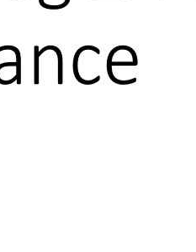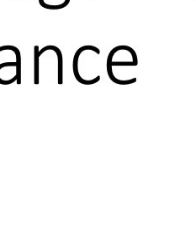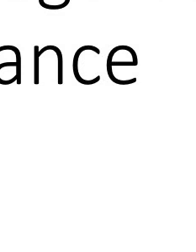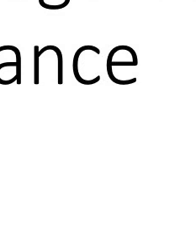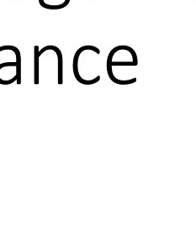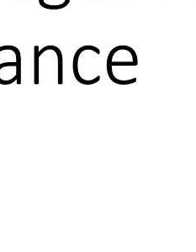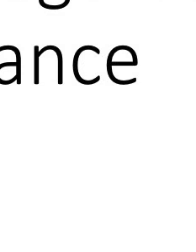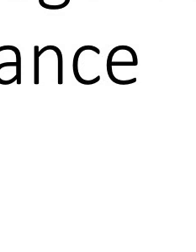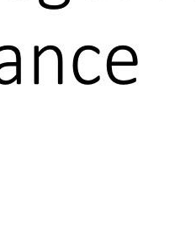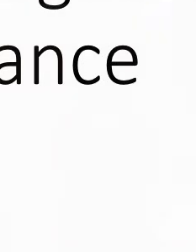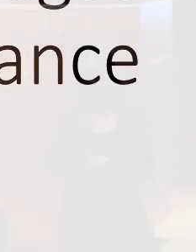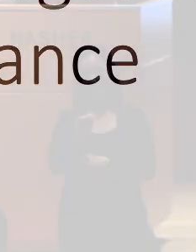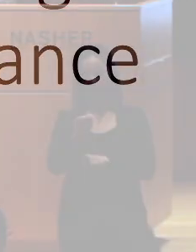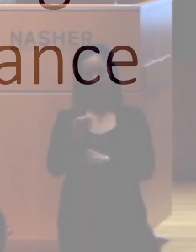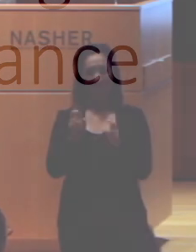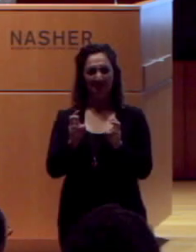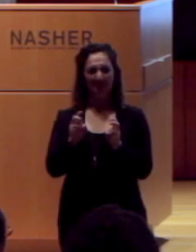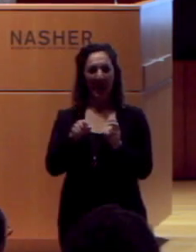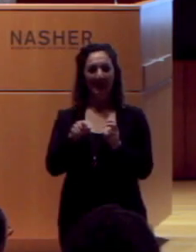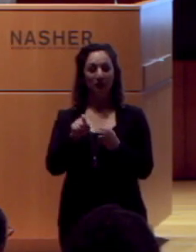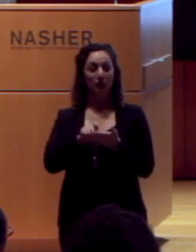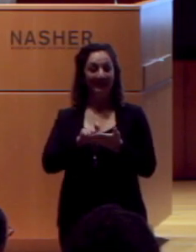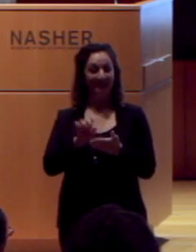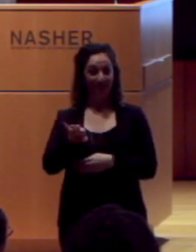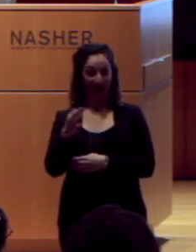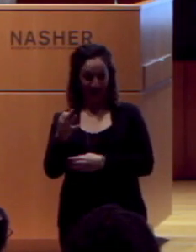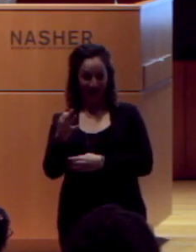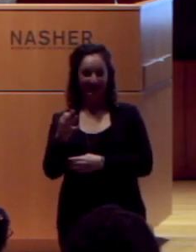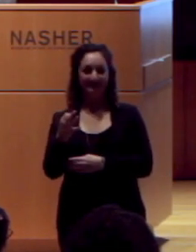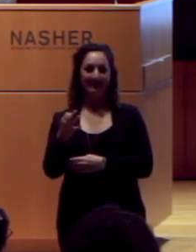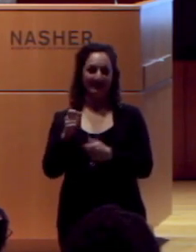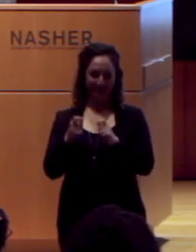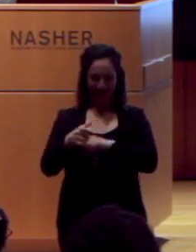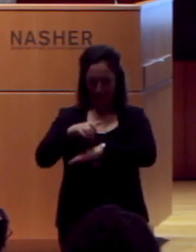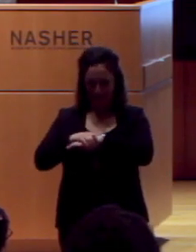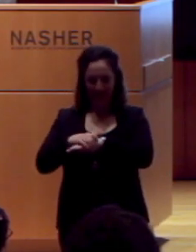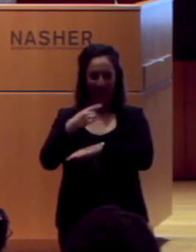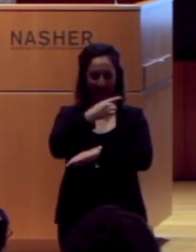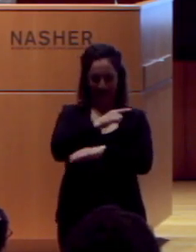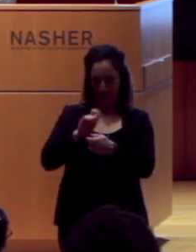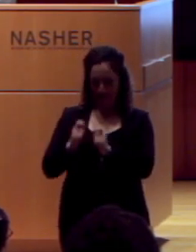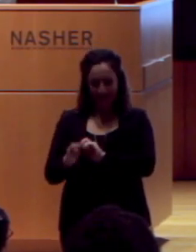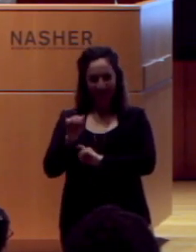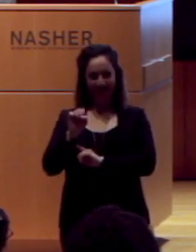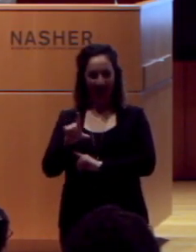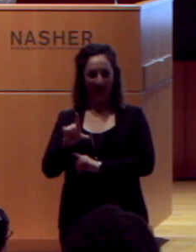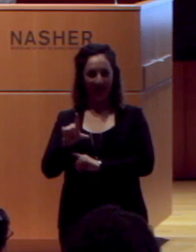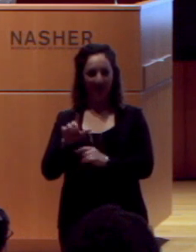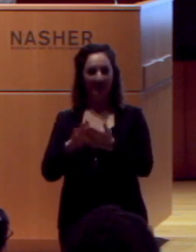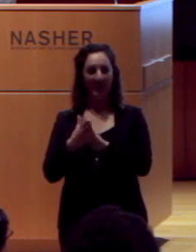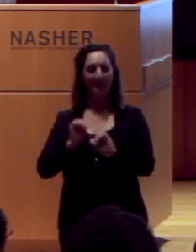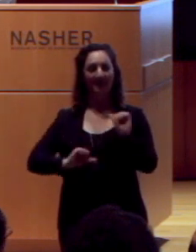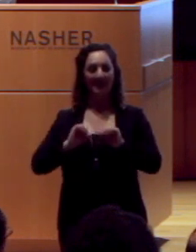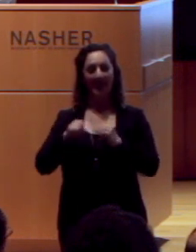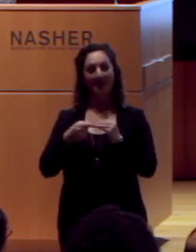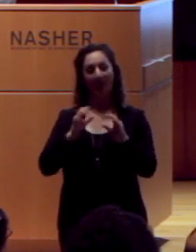That play is originally written in French, and then in English, and then he translated it into ASL, so it became a play about communication.